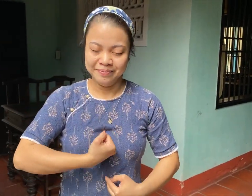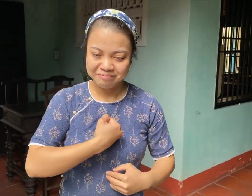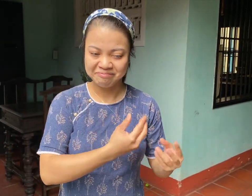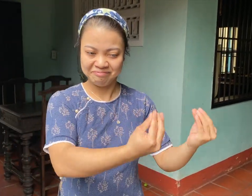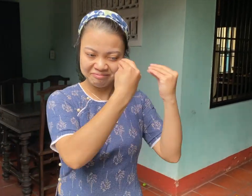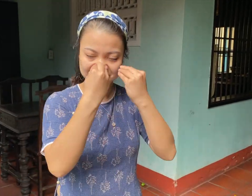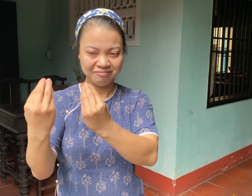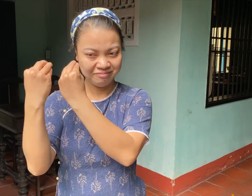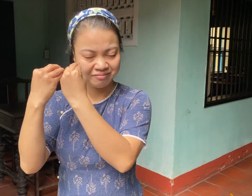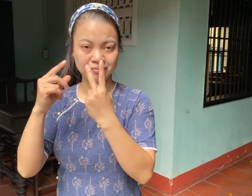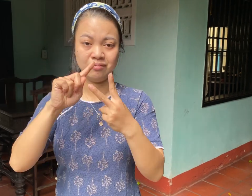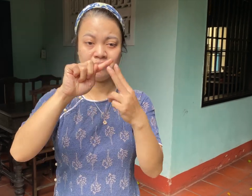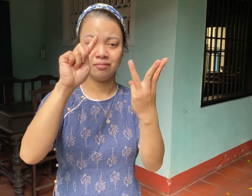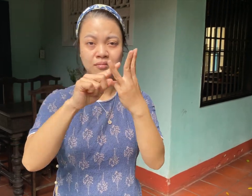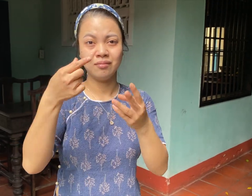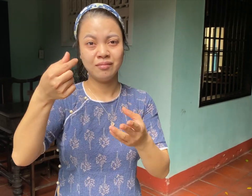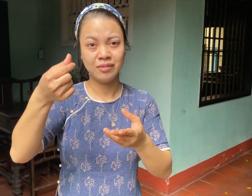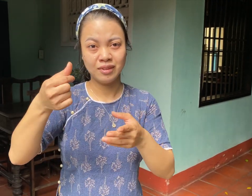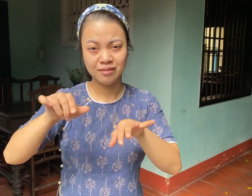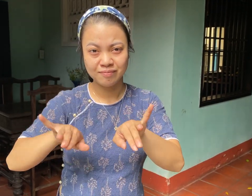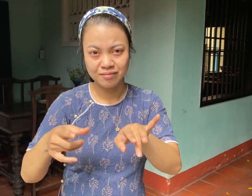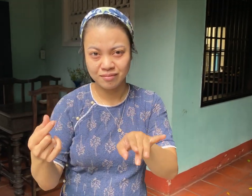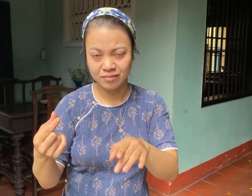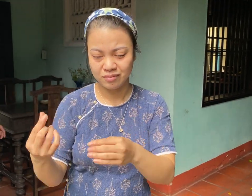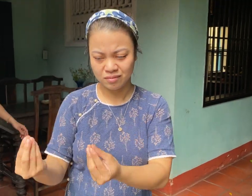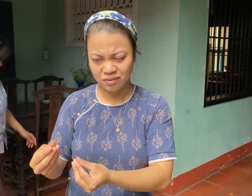I determined to stay and learn how to manage, finance, and others.